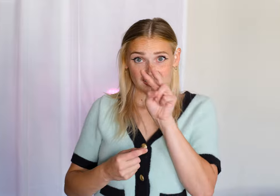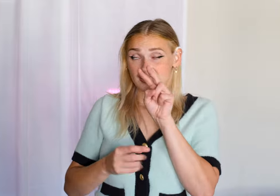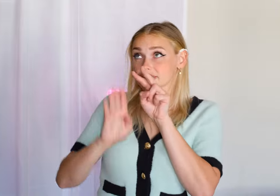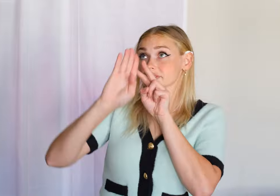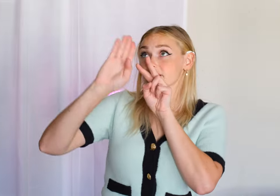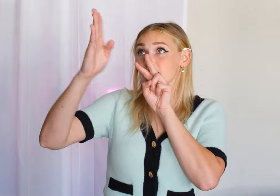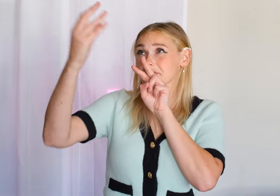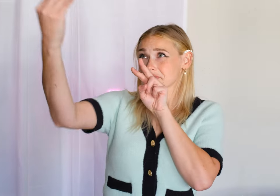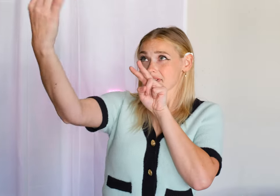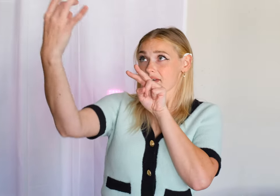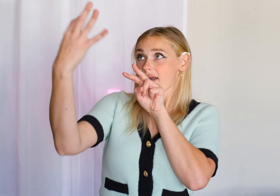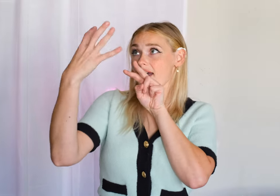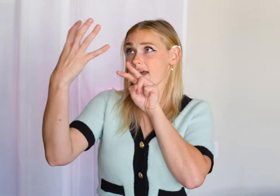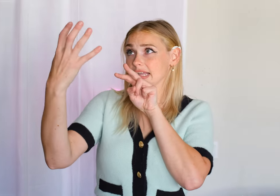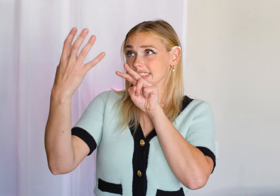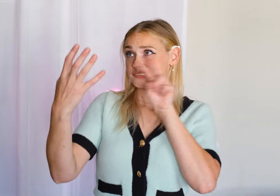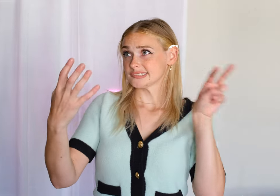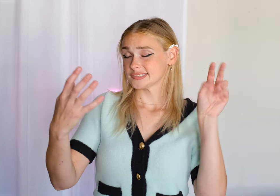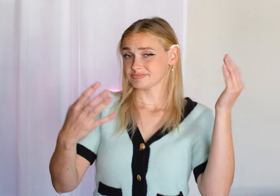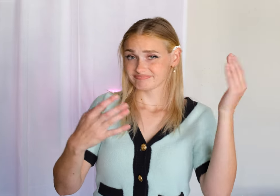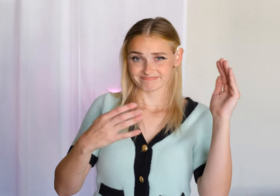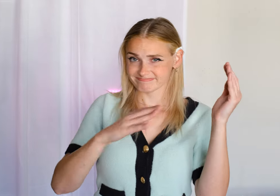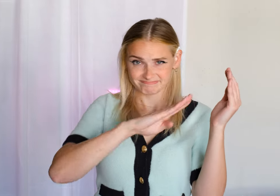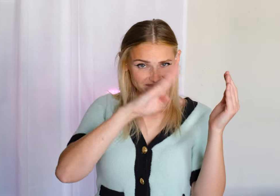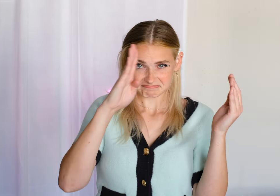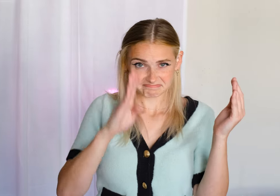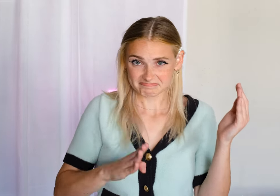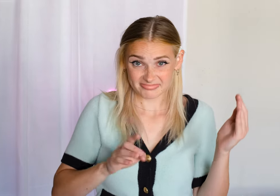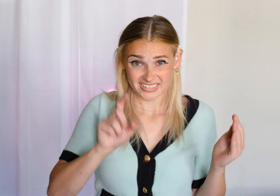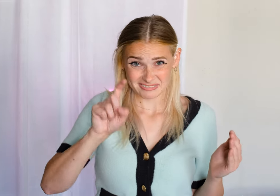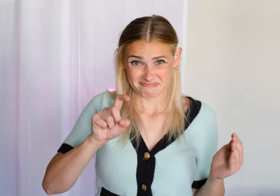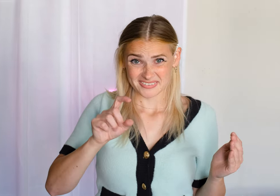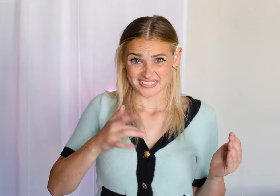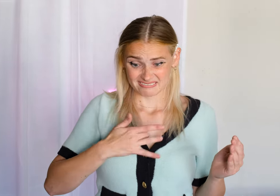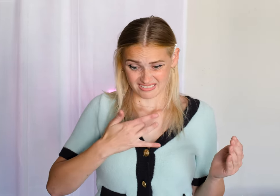I'll stare directly at the sun but never in the mirror 🎶